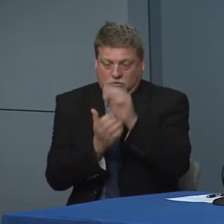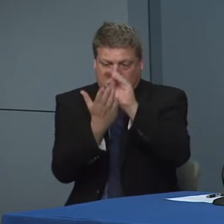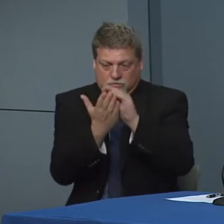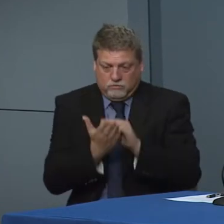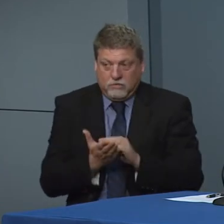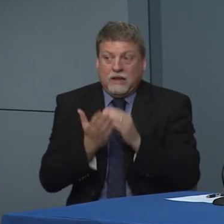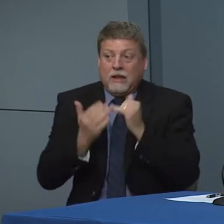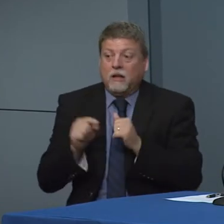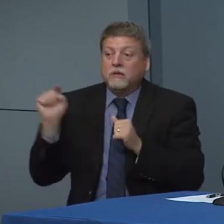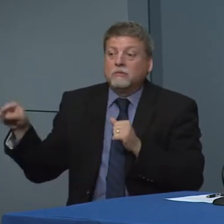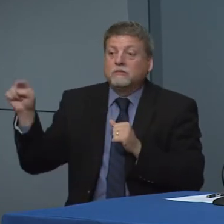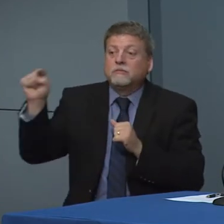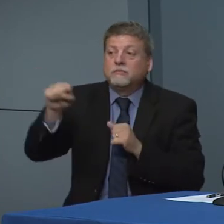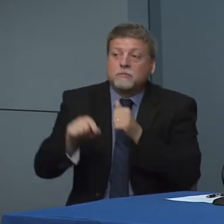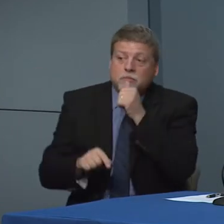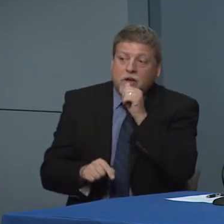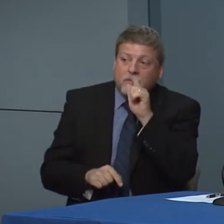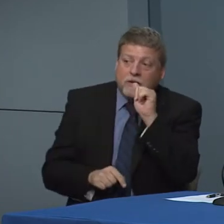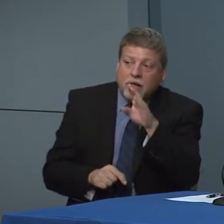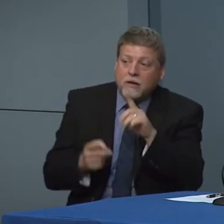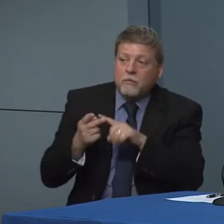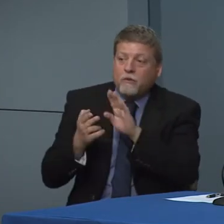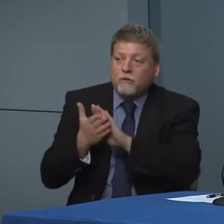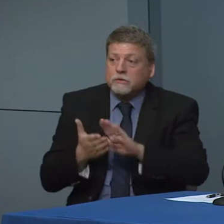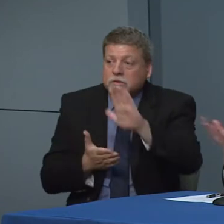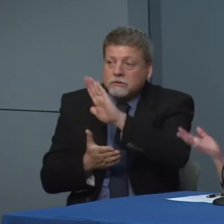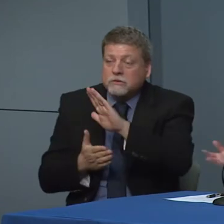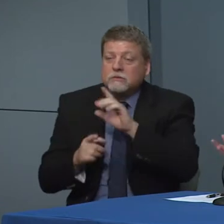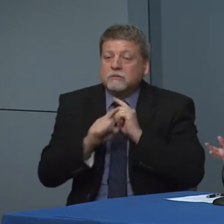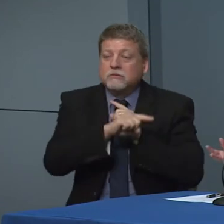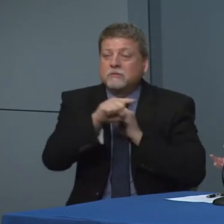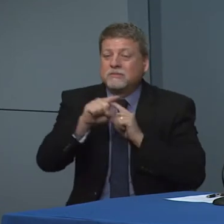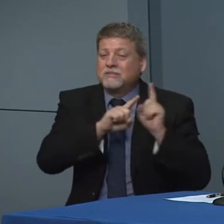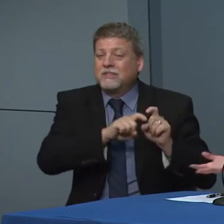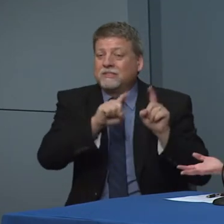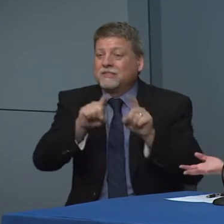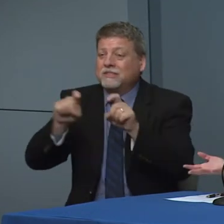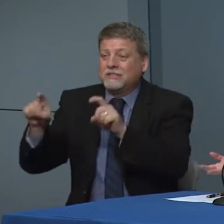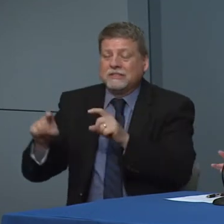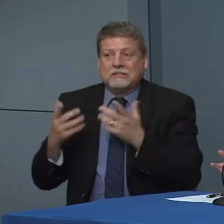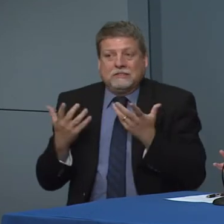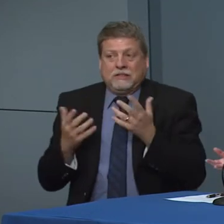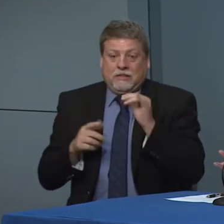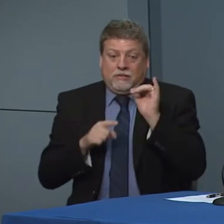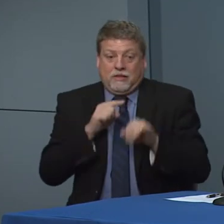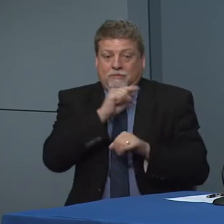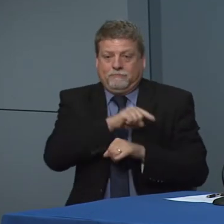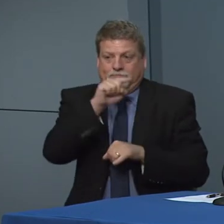private labs in our University partners and others come on line, they're doing tests and we we don't have a great sense